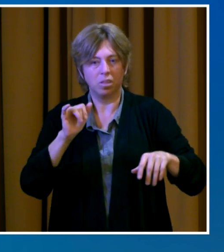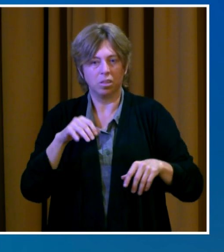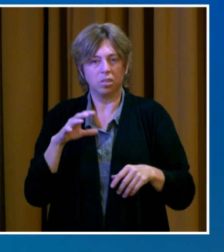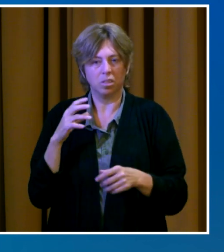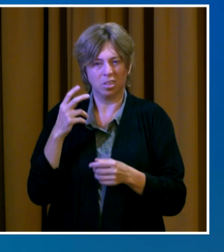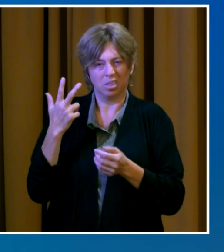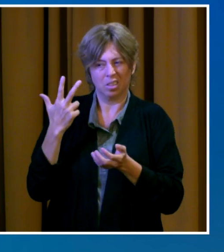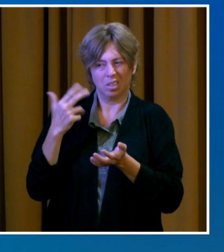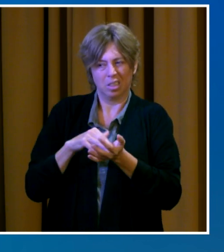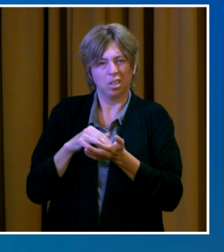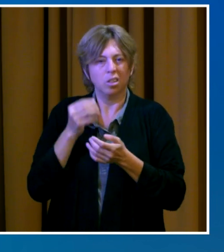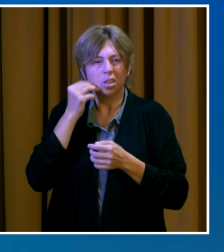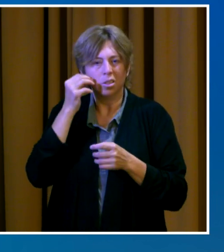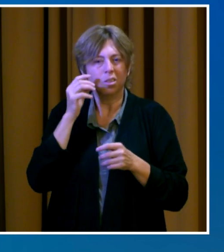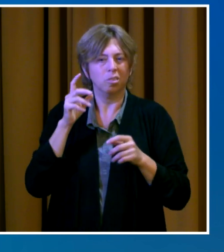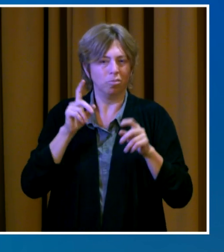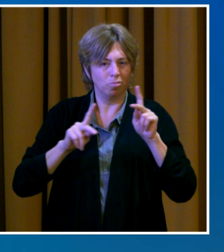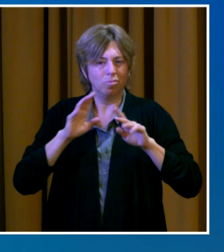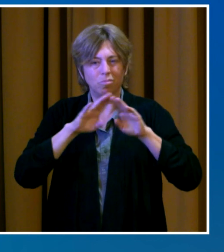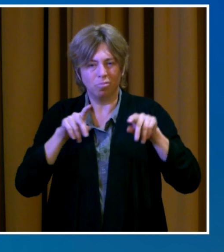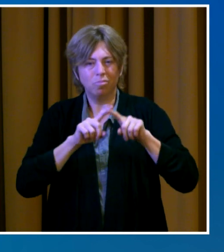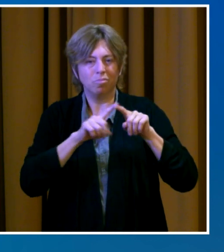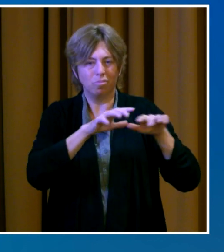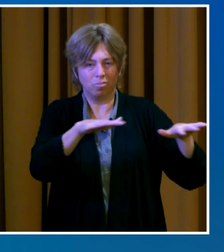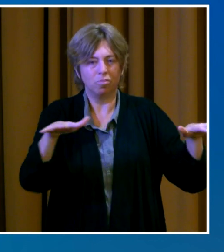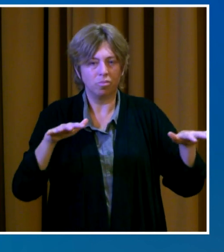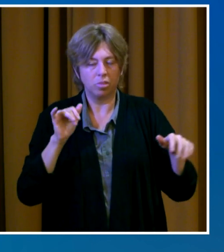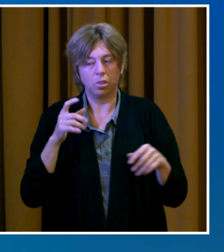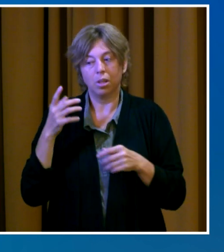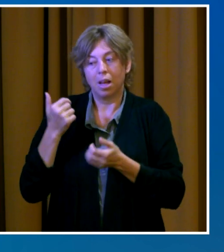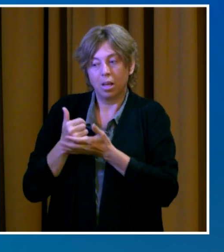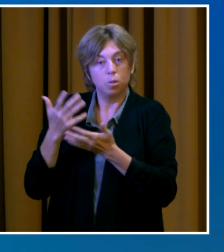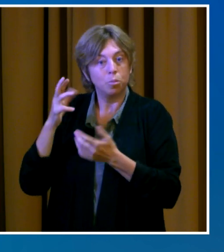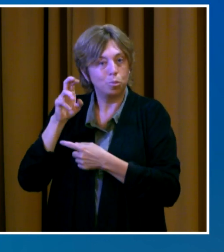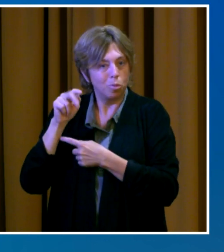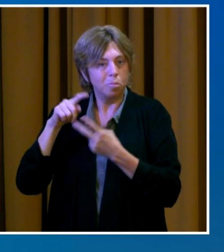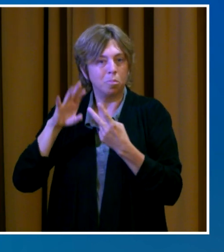Local nonprofits are now providing close to $1 Million in